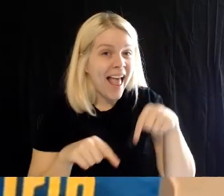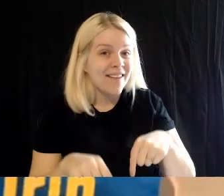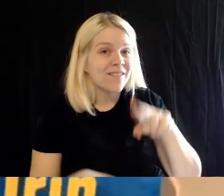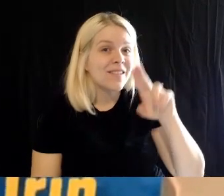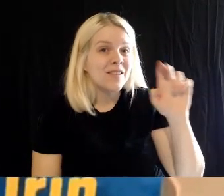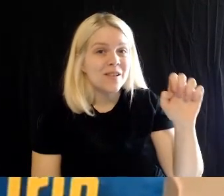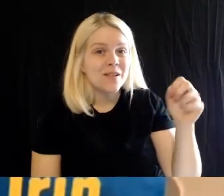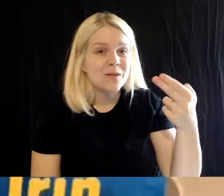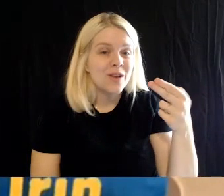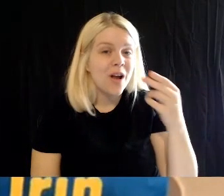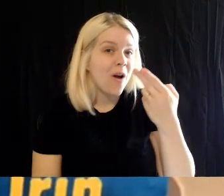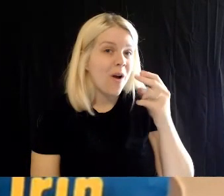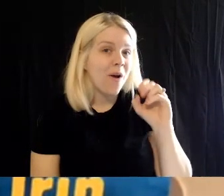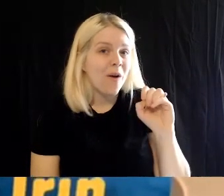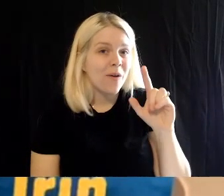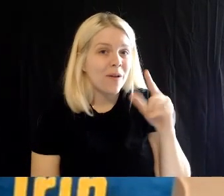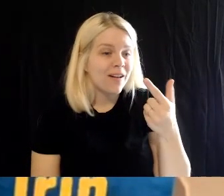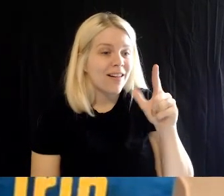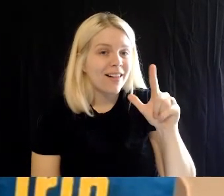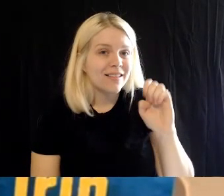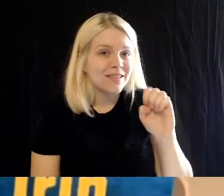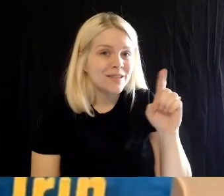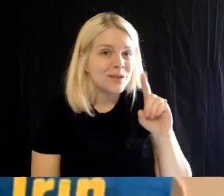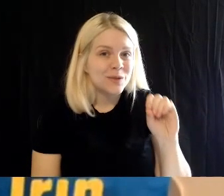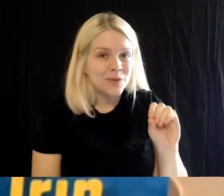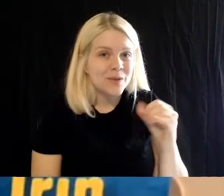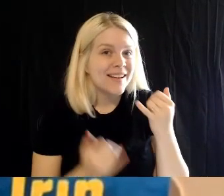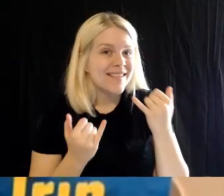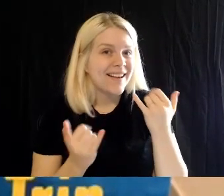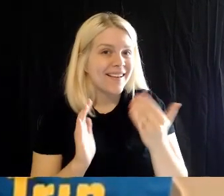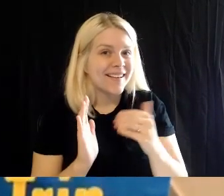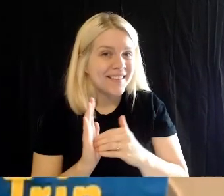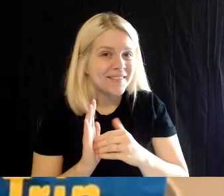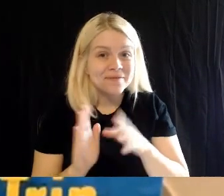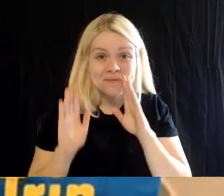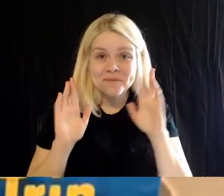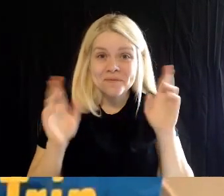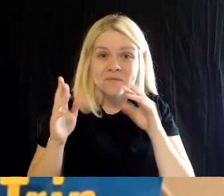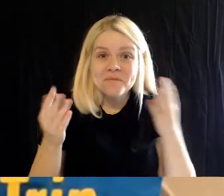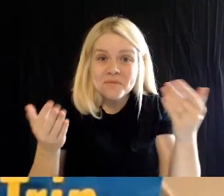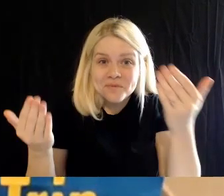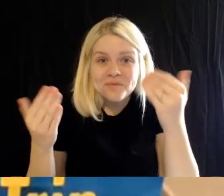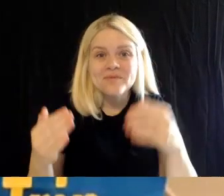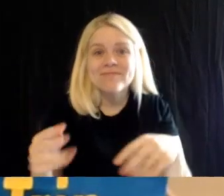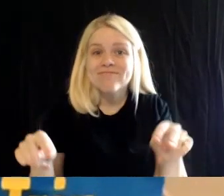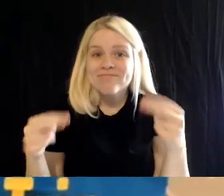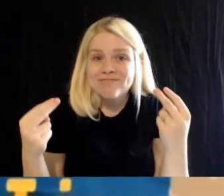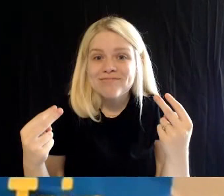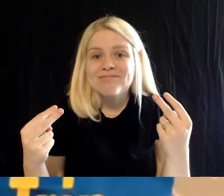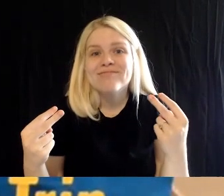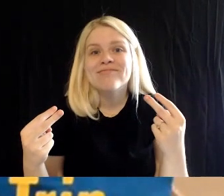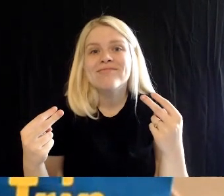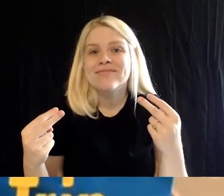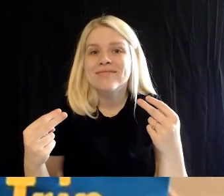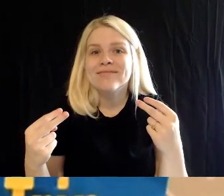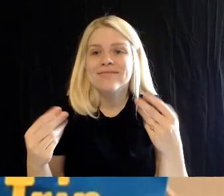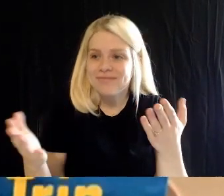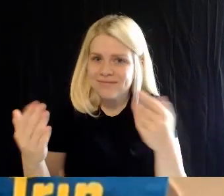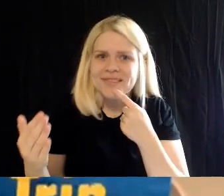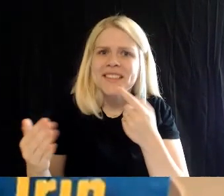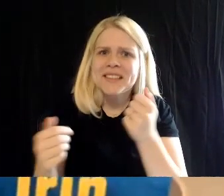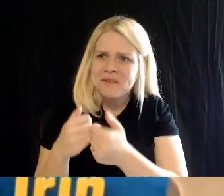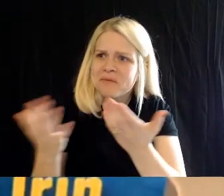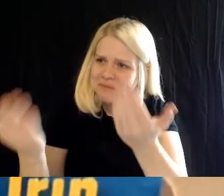Britt: Hey guys! Brad: Rally the troops, call the neighbors, get the kids-